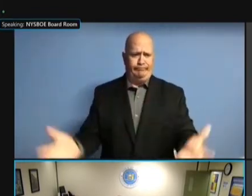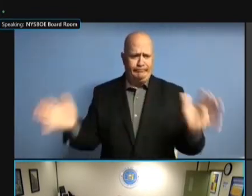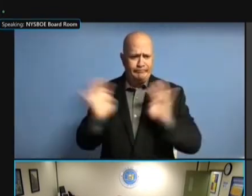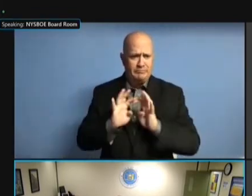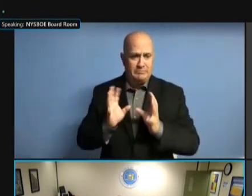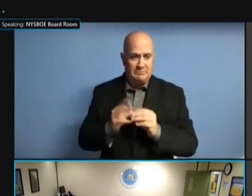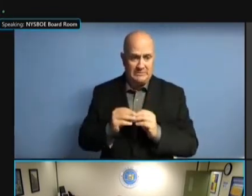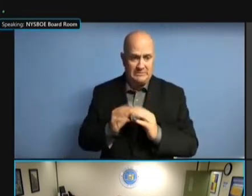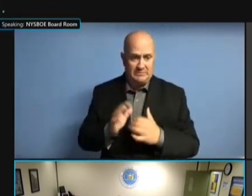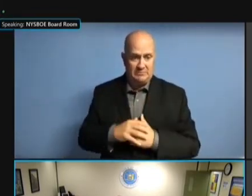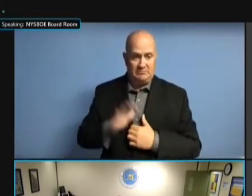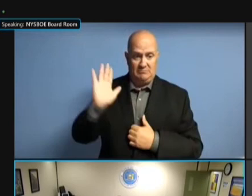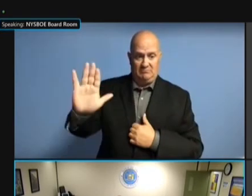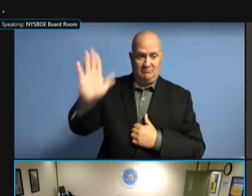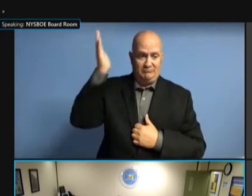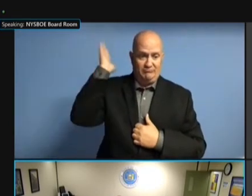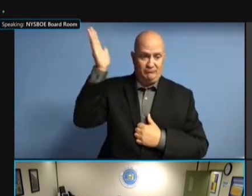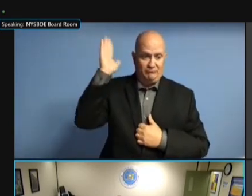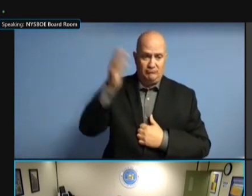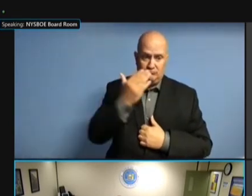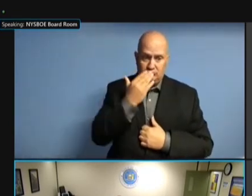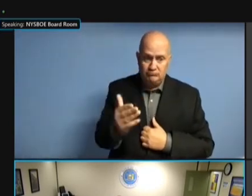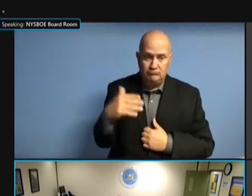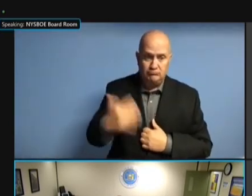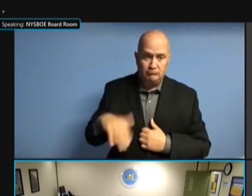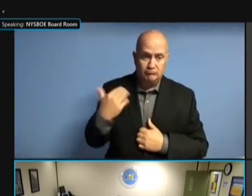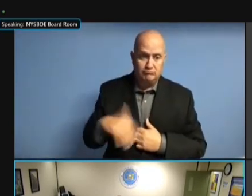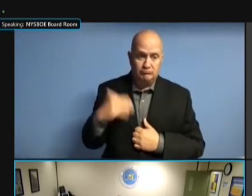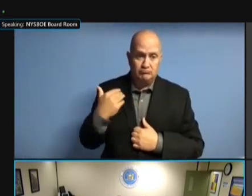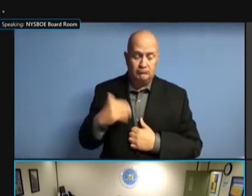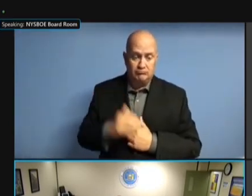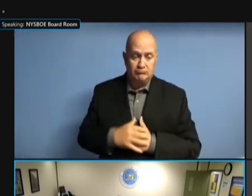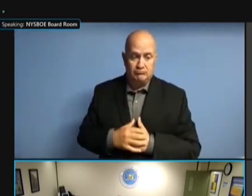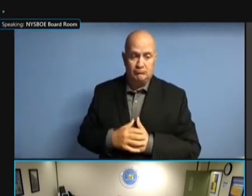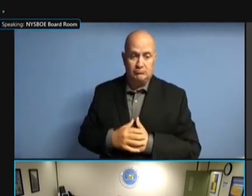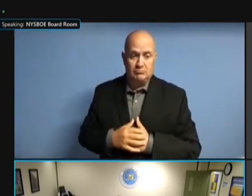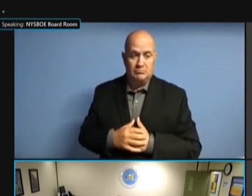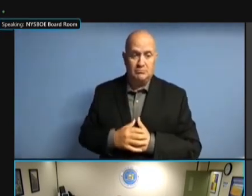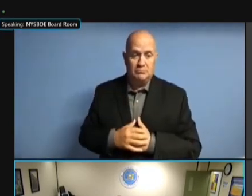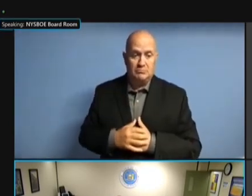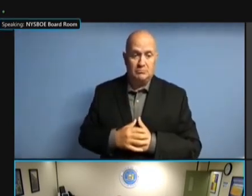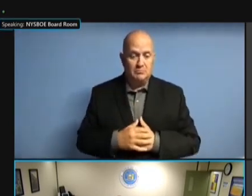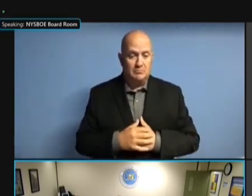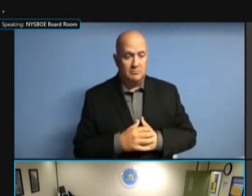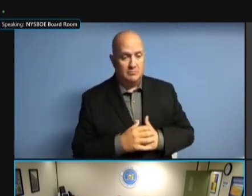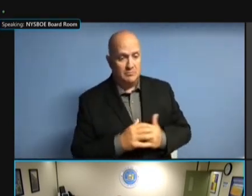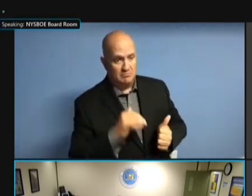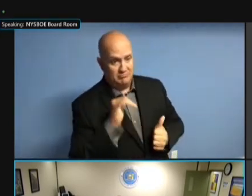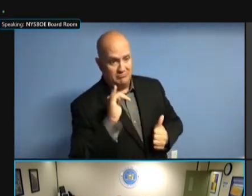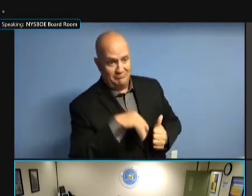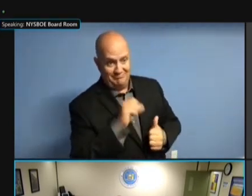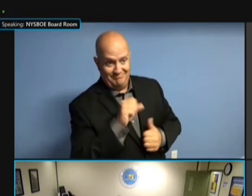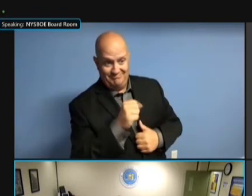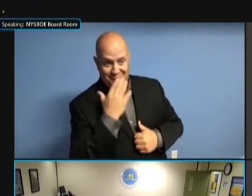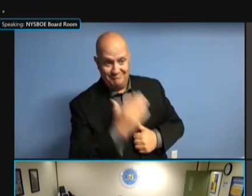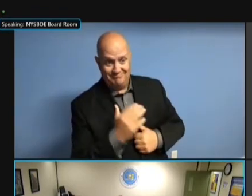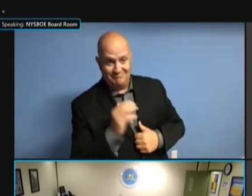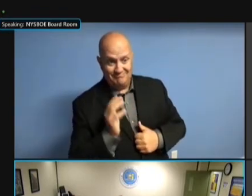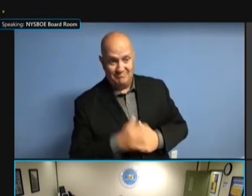THEY DID A NICE PRESENTATION. >> "THEY" IS THEY DID A NICE PRESENTATION. >> "THEY" IS ES&S? "THEY" IS ES&S? "THEY" IS ES&S? >> "THEY" IS ES&S? >> YES, "THEY" IS ES&S? >> YES, ES&S "THEY" IS ES&S? >> YES, ES&S AND "THEY" IS ES&S? >> YES, ES&S AND THEIR "THEY" IS ES&S? >> YES, ES&S AND THEIR NEW YES, ES&S AND THEIR NEW YES, ES&S AND THEIR NEW LOBBYING YES, ES&S AND THEIR NEW LOBBYING FOLKS. LOBBYING FOLKS. LOBBYING FOLKS. THEY LOBBYING FOLKS. THEY DID LOBBYING FOLKS. THEY DID A